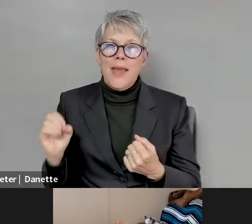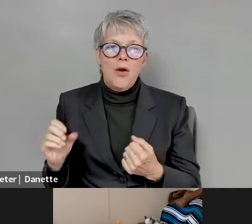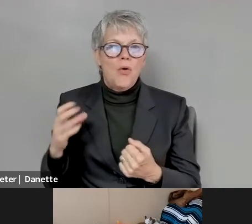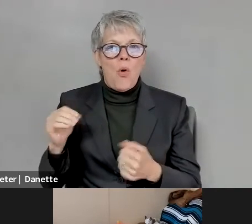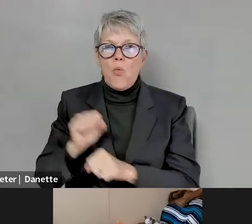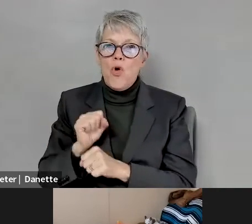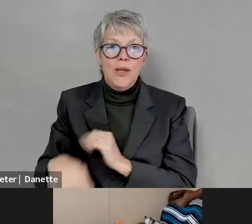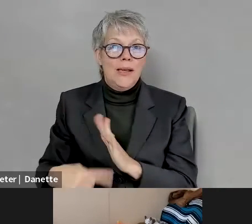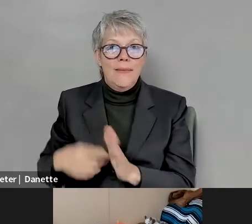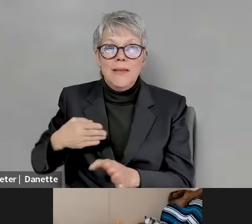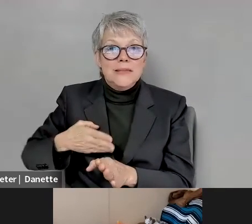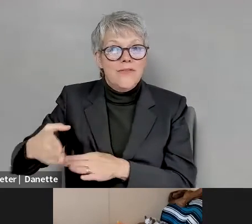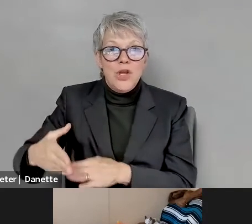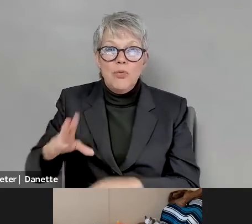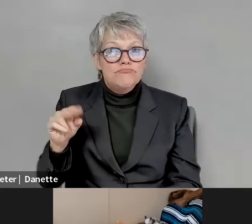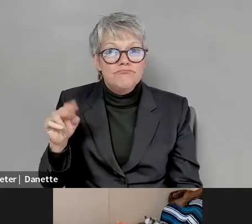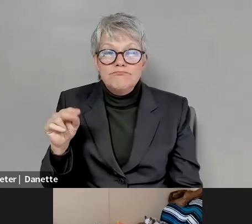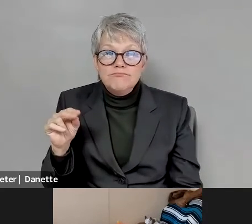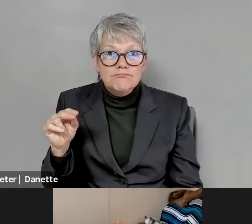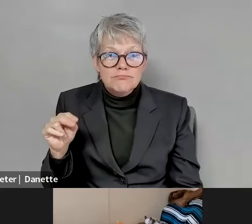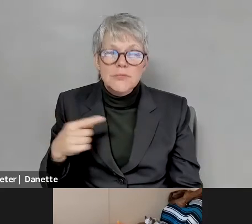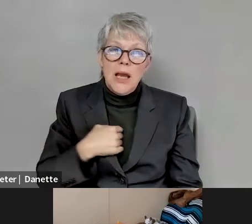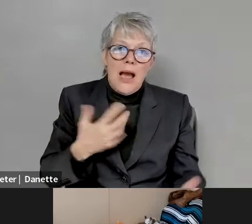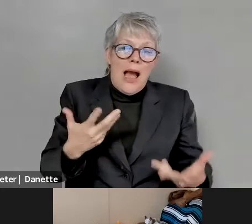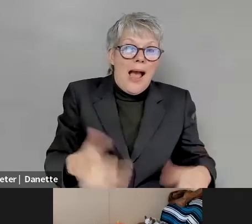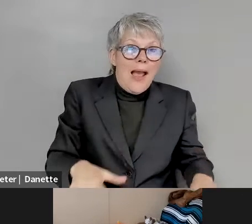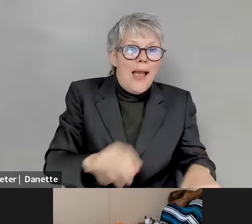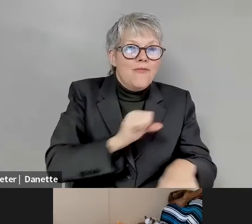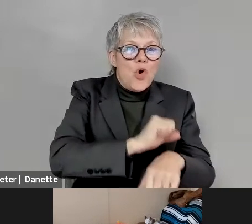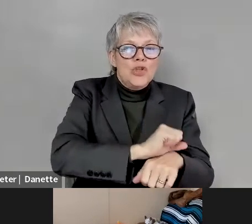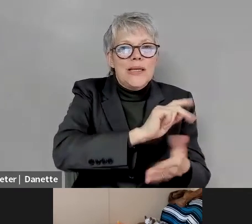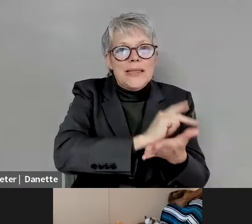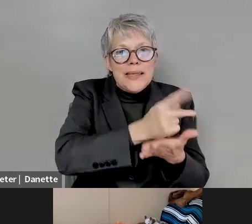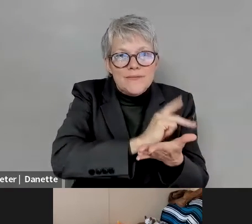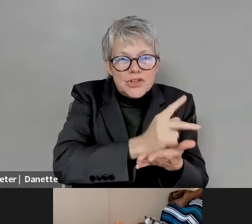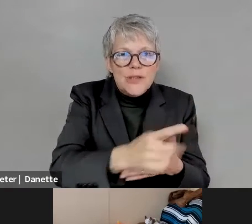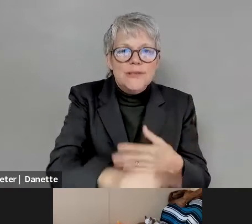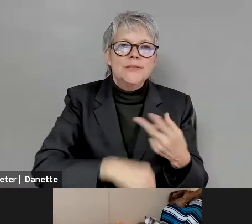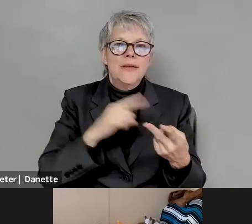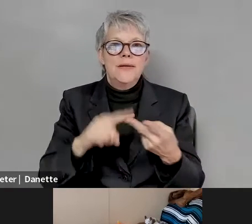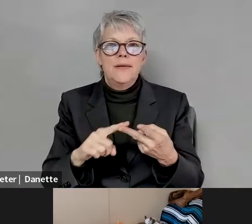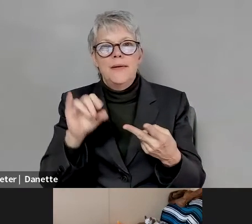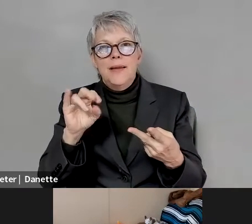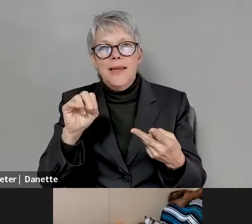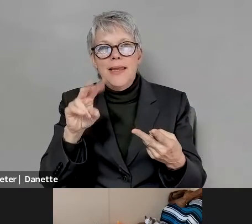Michael Smith: um, you know, I've worked in kitchens and did inventory and all kinds of different jobs. But